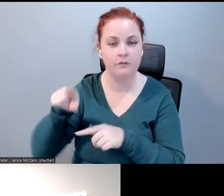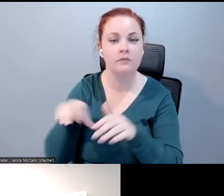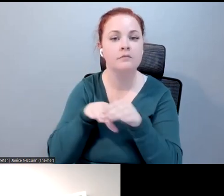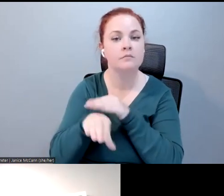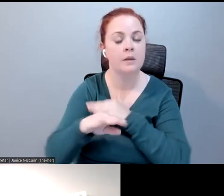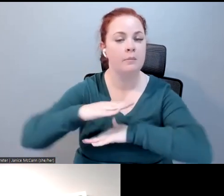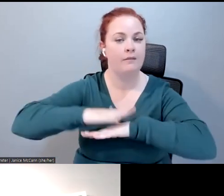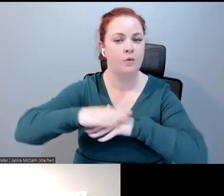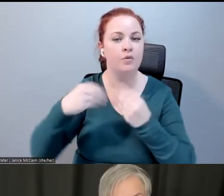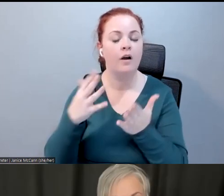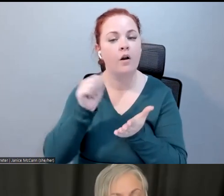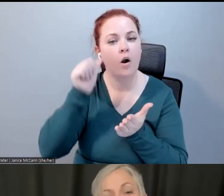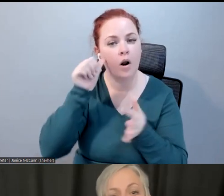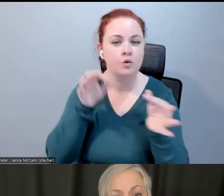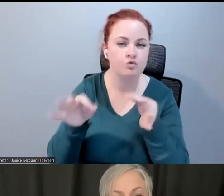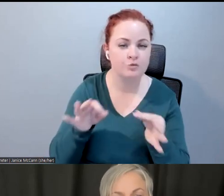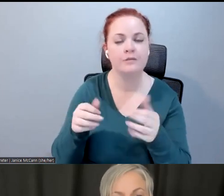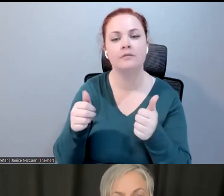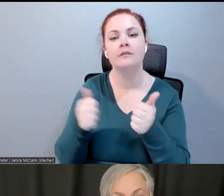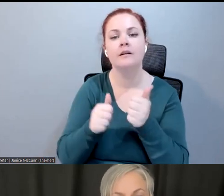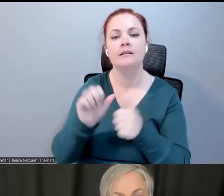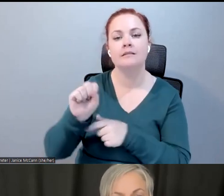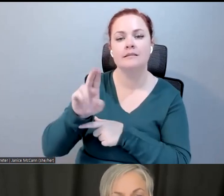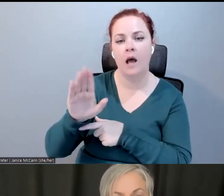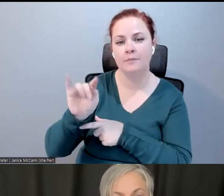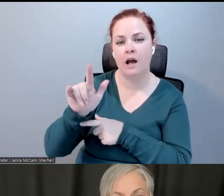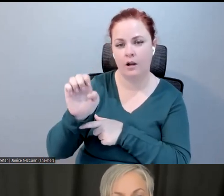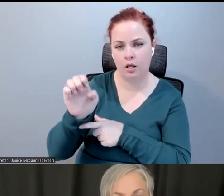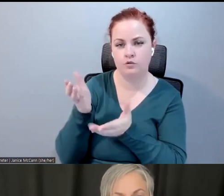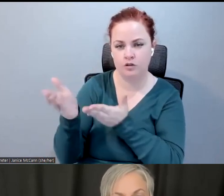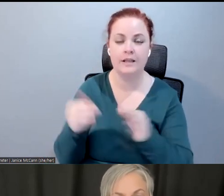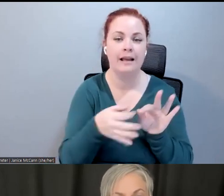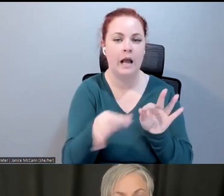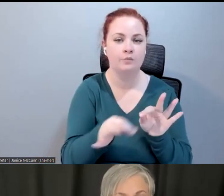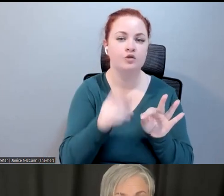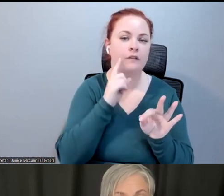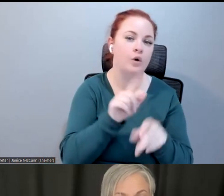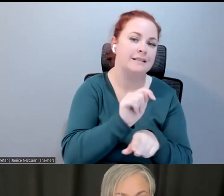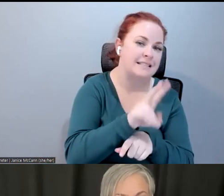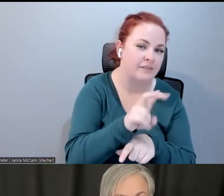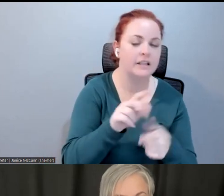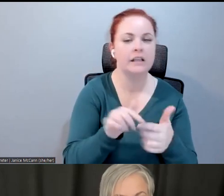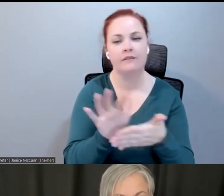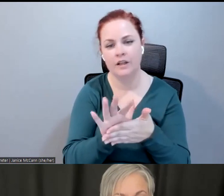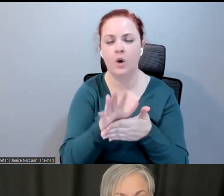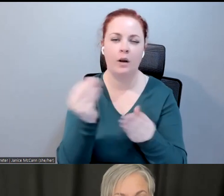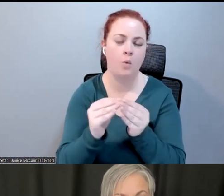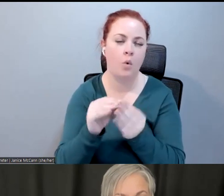description, subtitling services, and closed captioning for television, video content, and more, and a special thanks